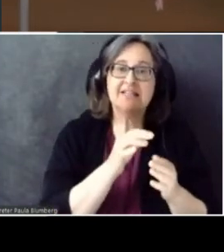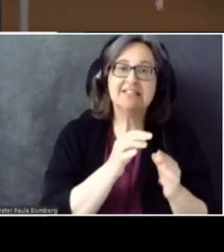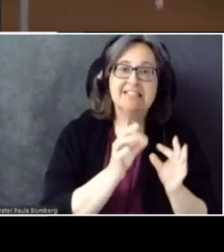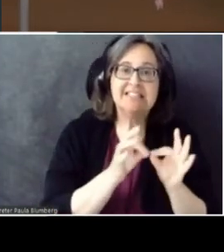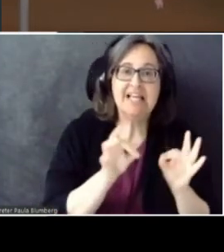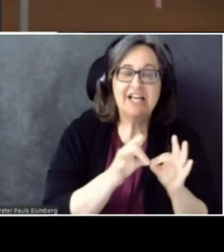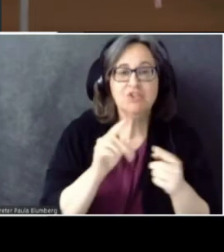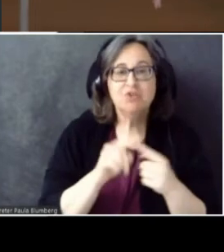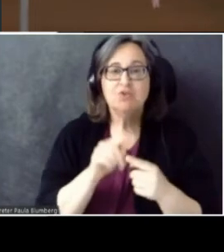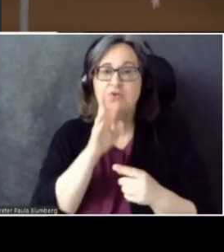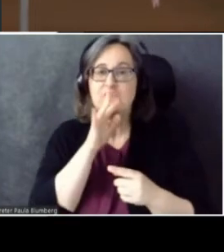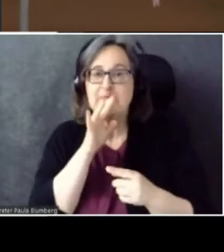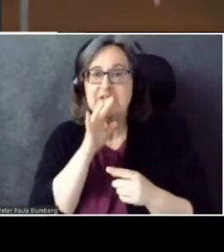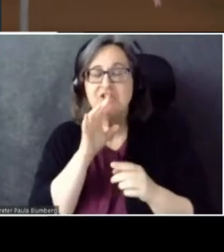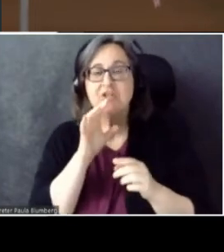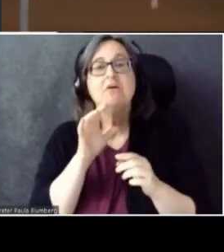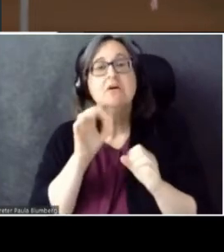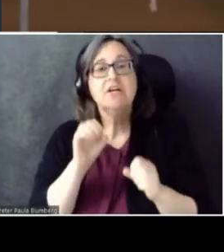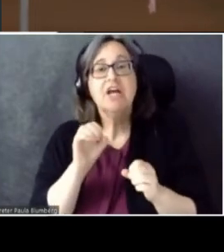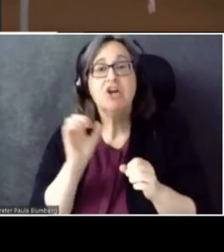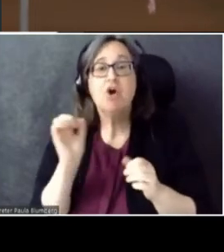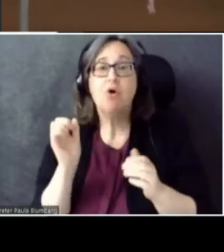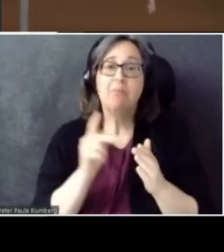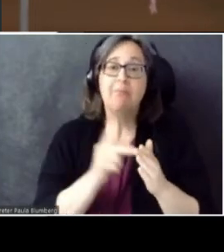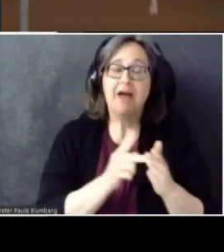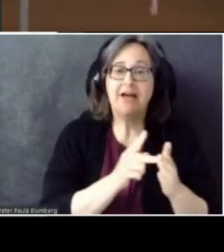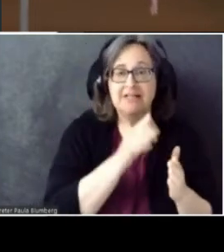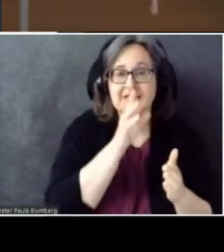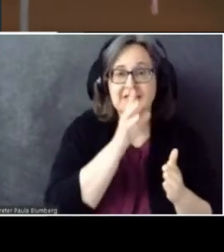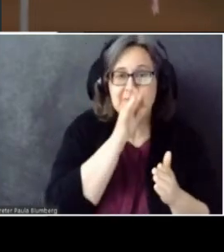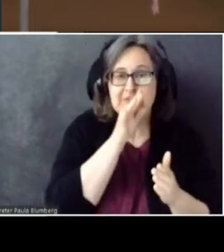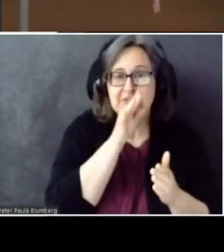back into speech audio, like we demoed a few slides ago.